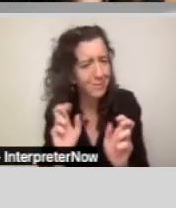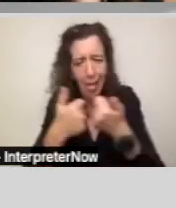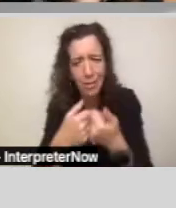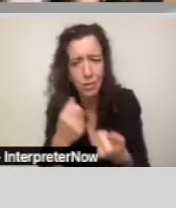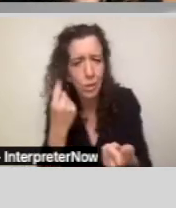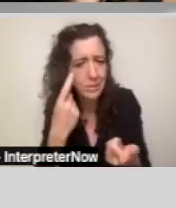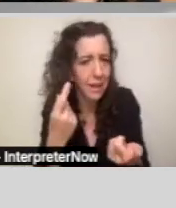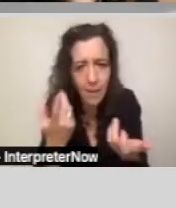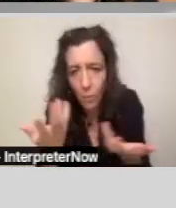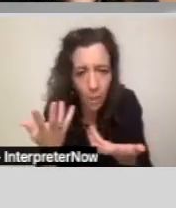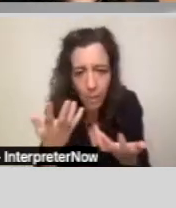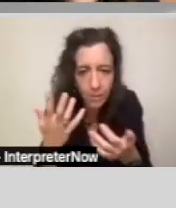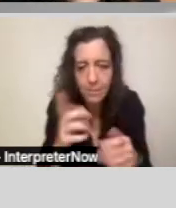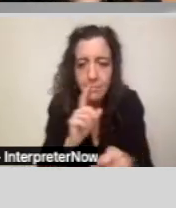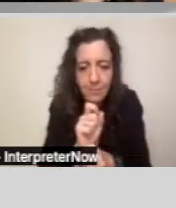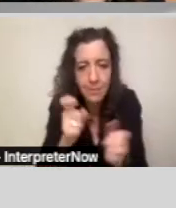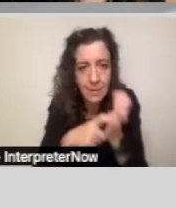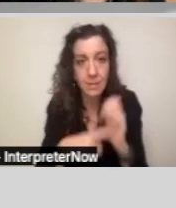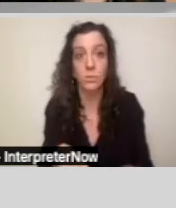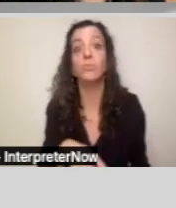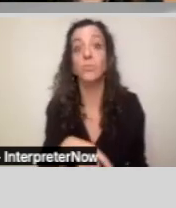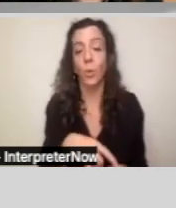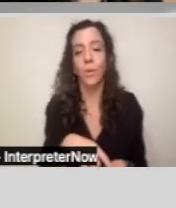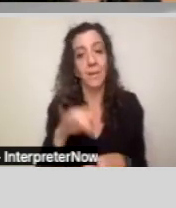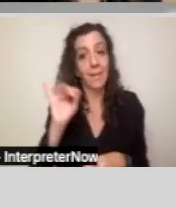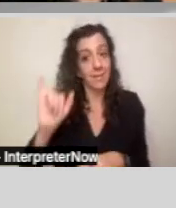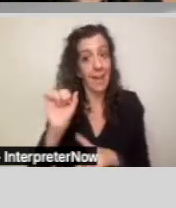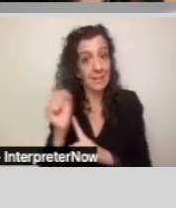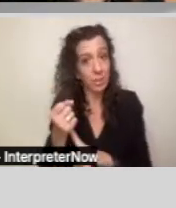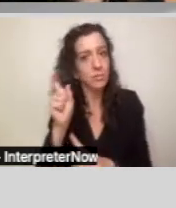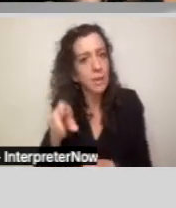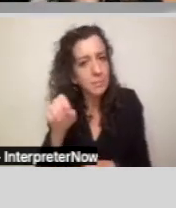So, again, the condition must be very similar to intellectual disability.